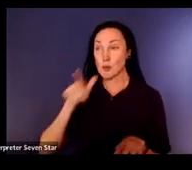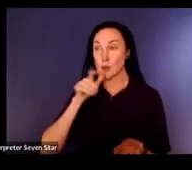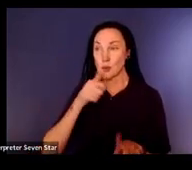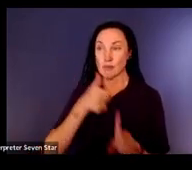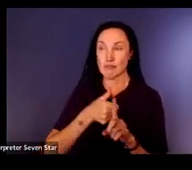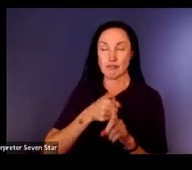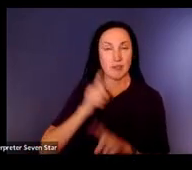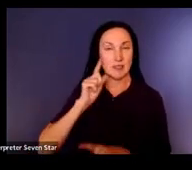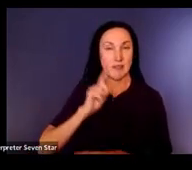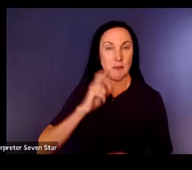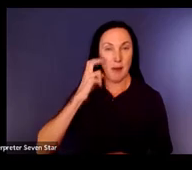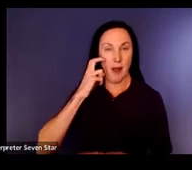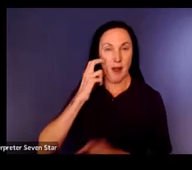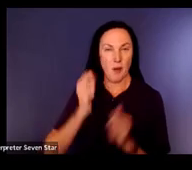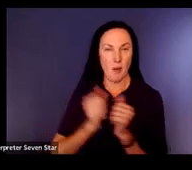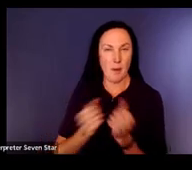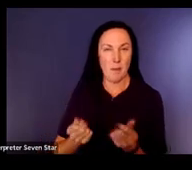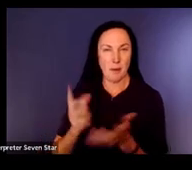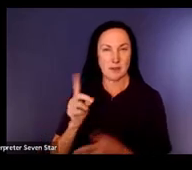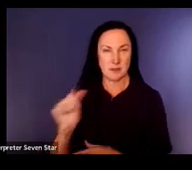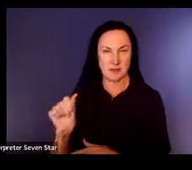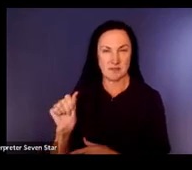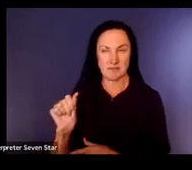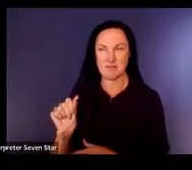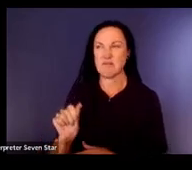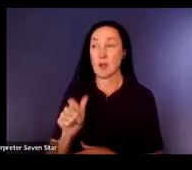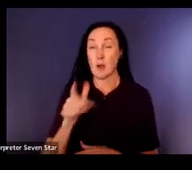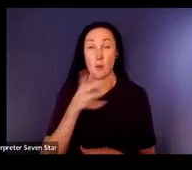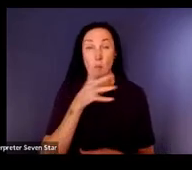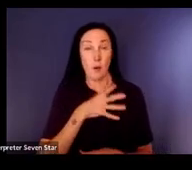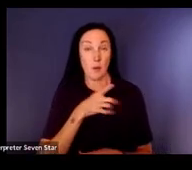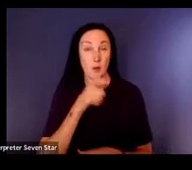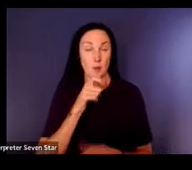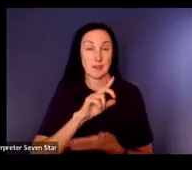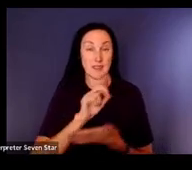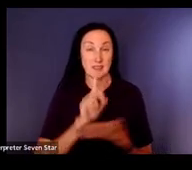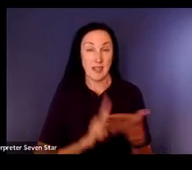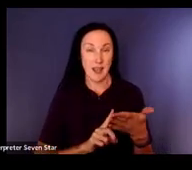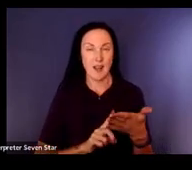down in Oregon. She is also the one of the authors of the Communication Matrix that we